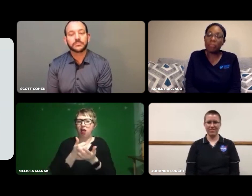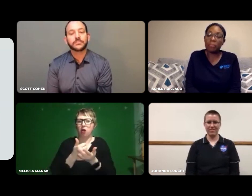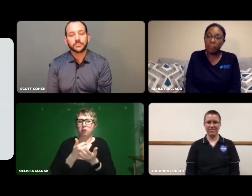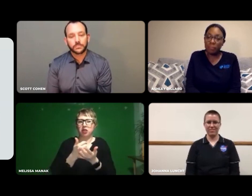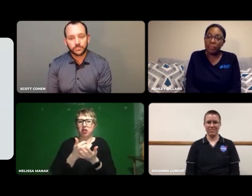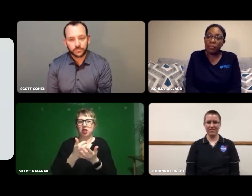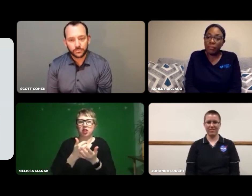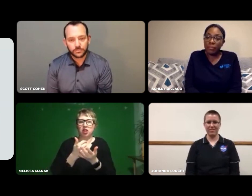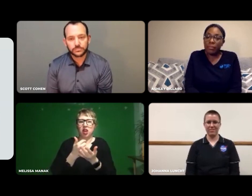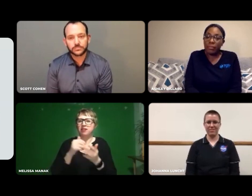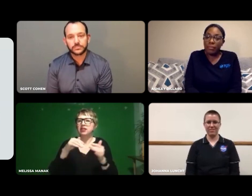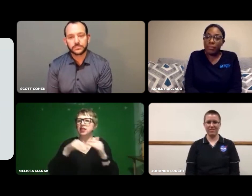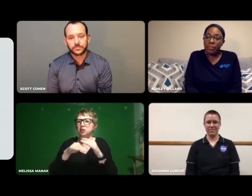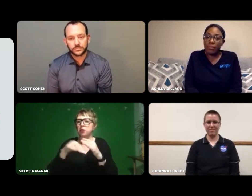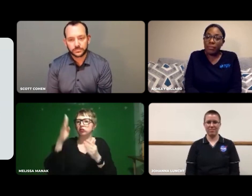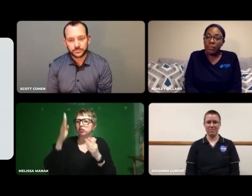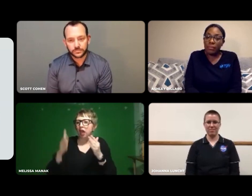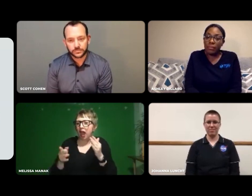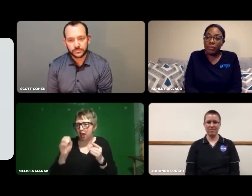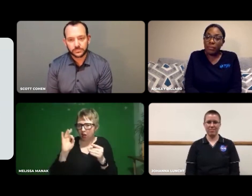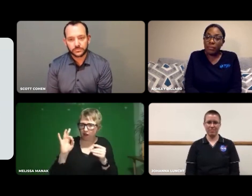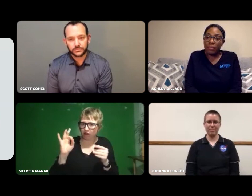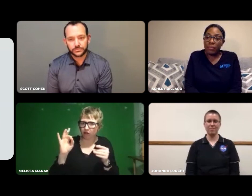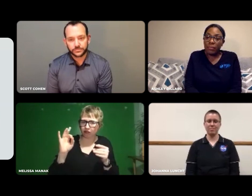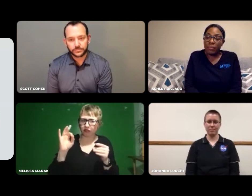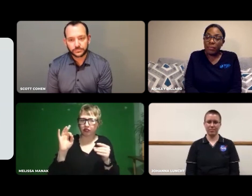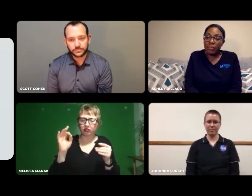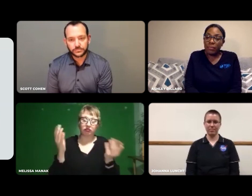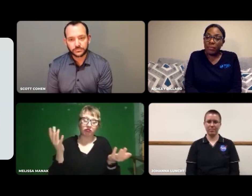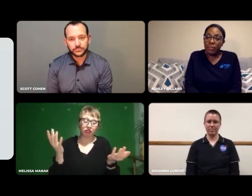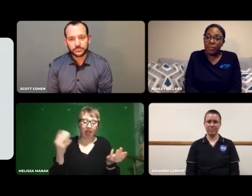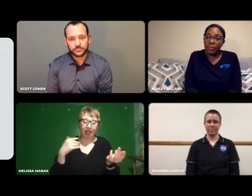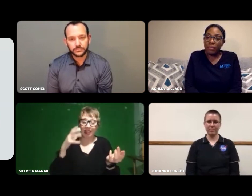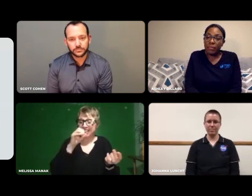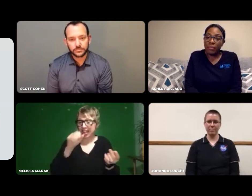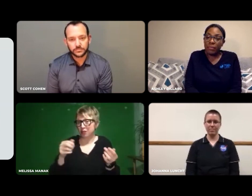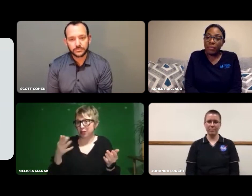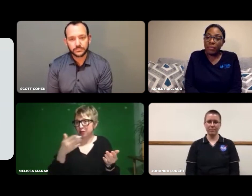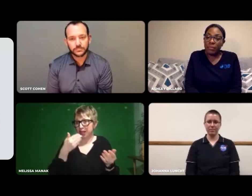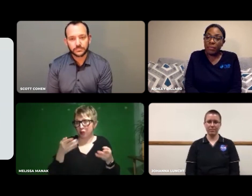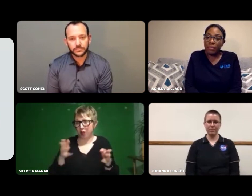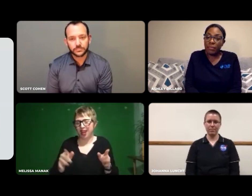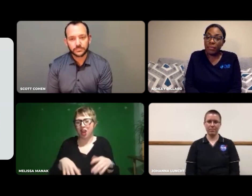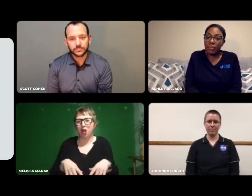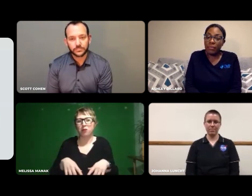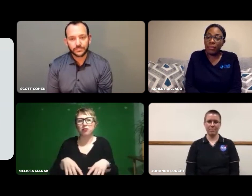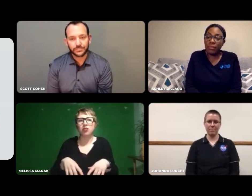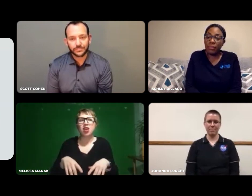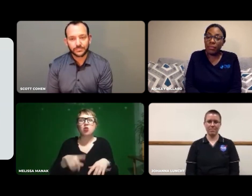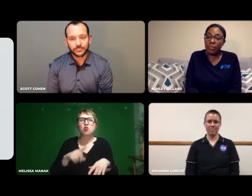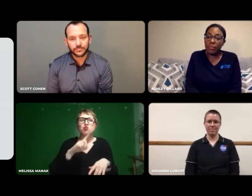Give more help on the accessibility side. That'd be the best way for me.